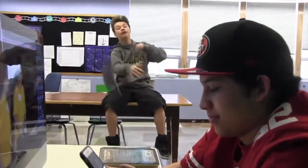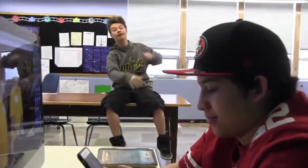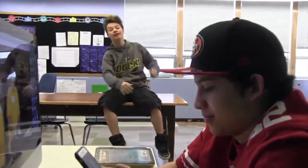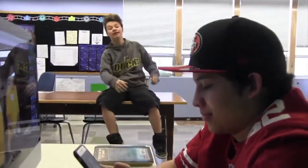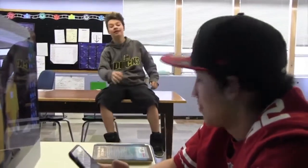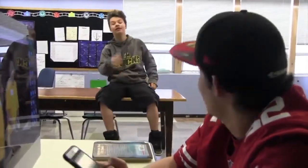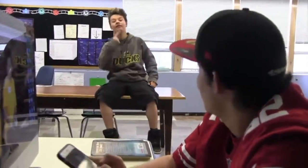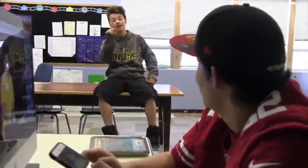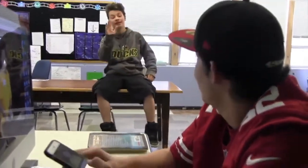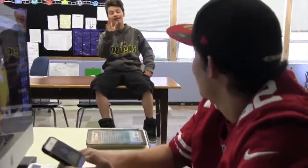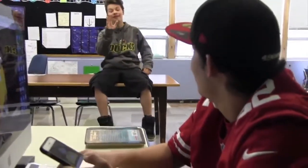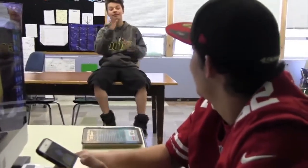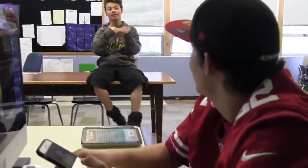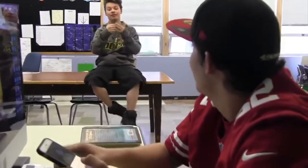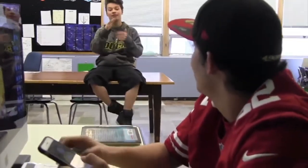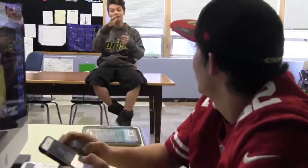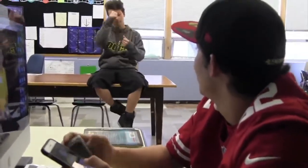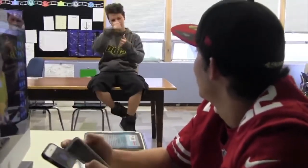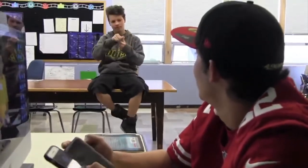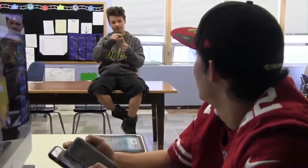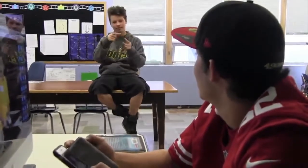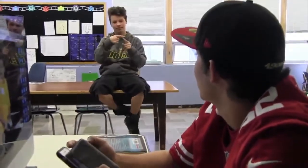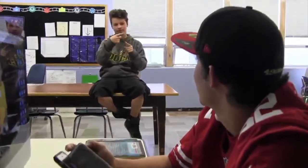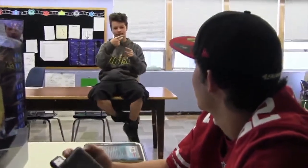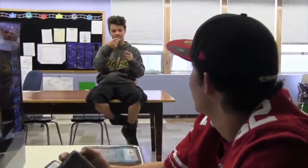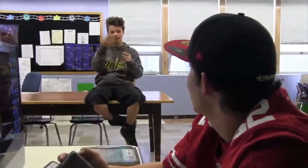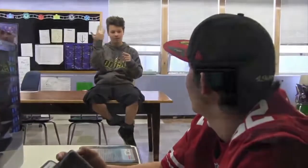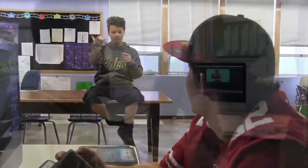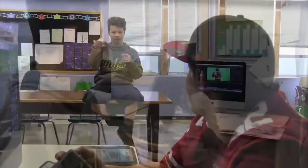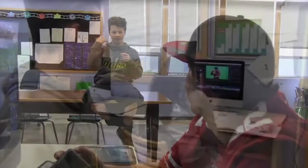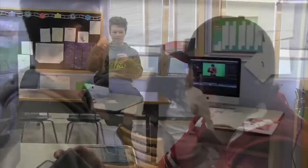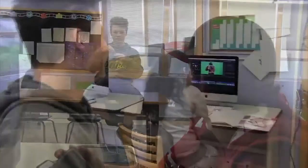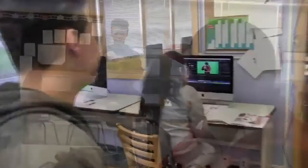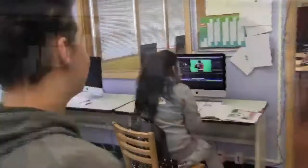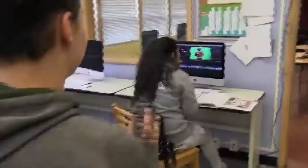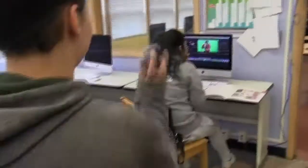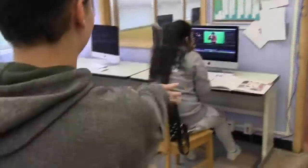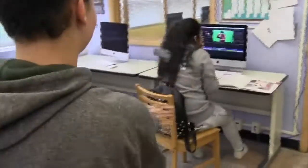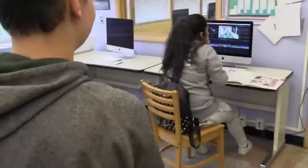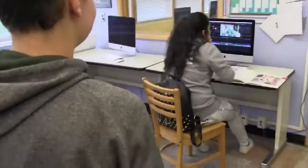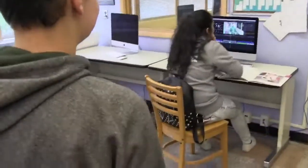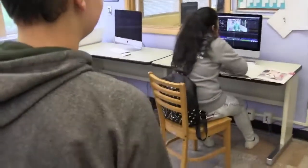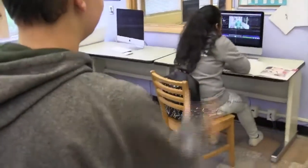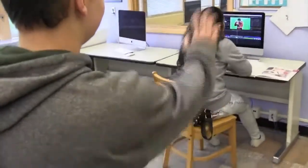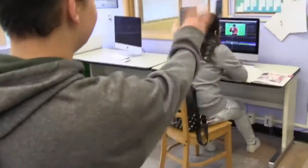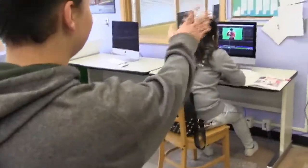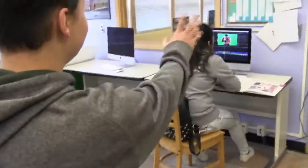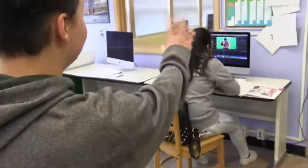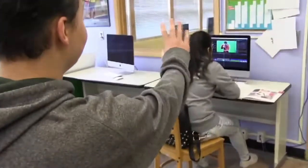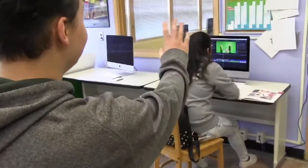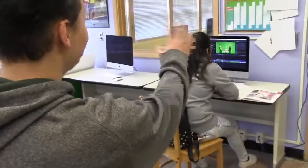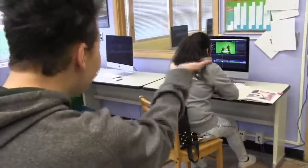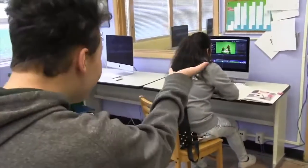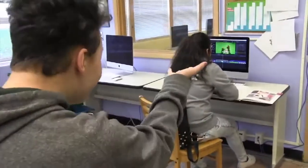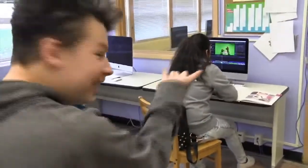Hey. Hey! (throws eraser) Okay, so, remember a while ago when… Heeeeeeeeey.